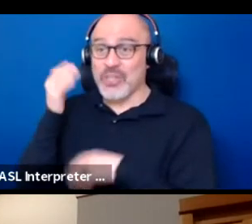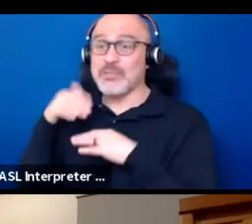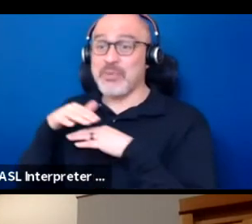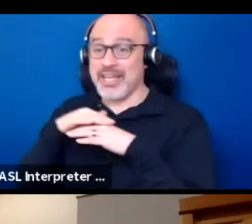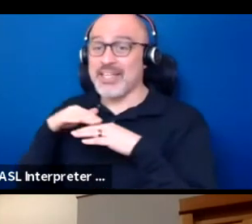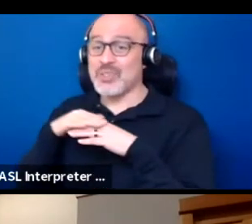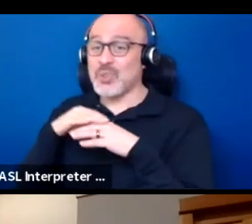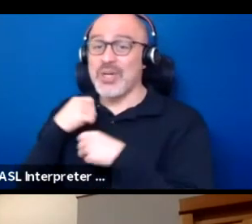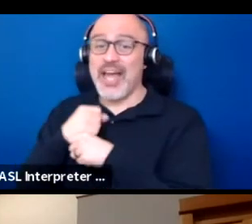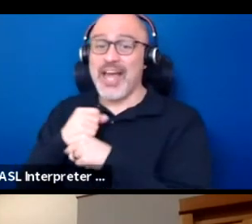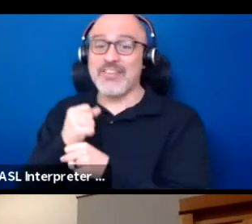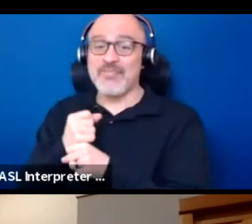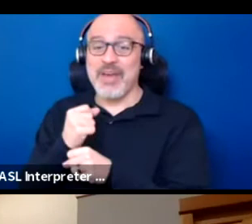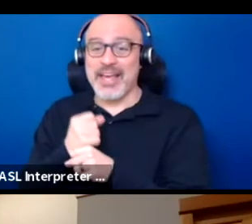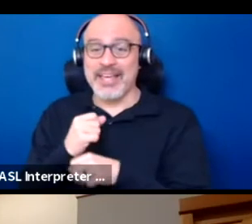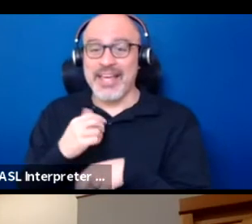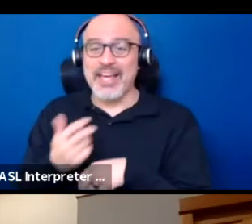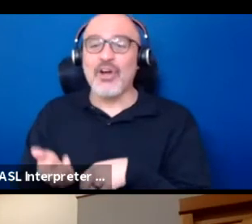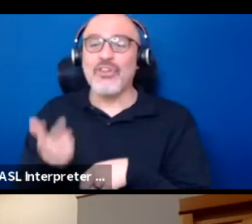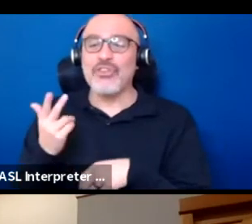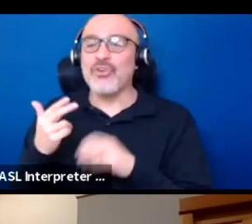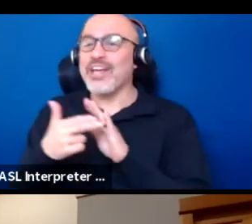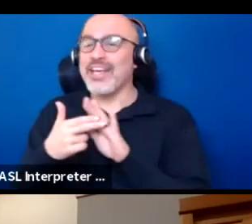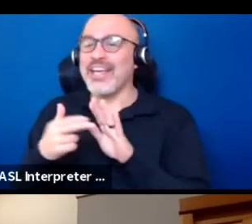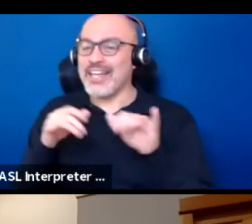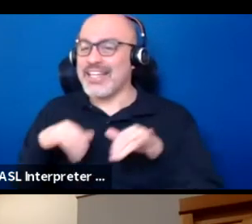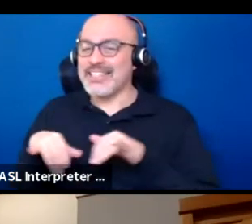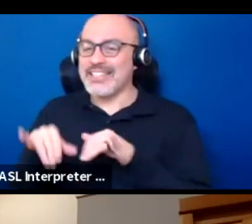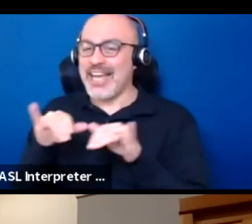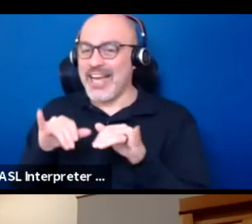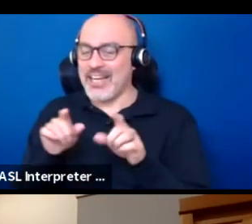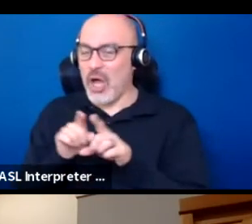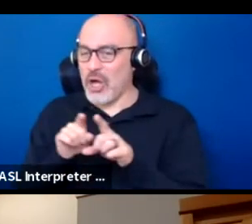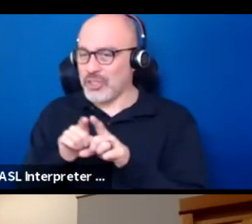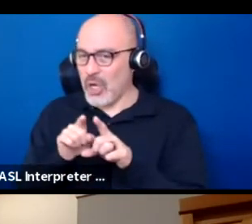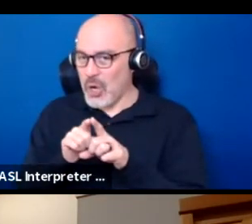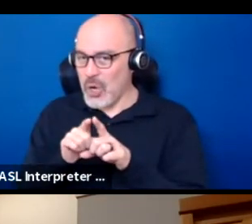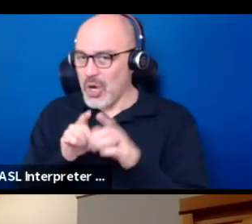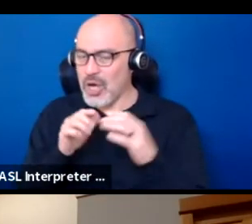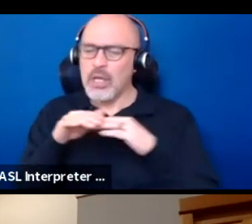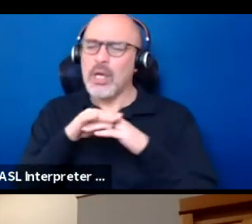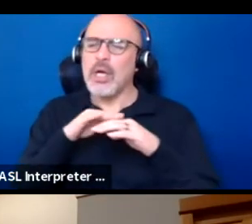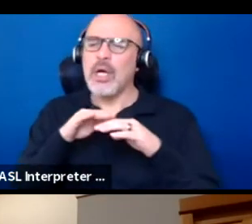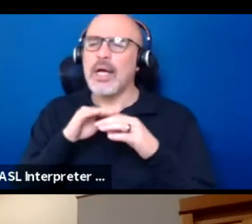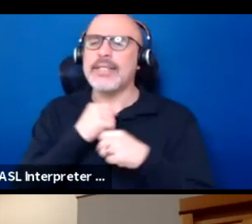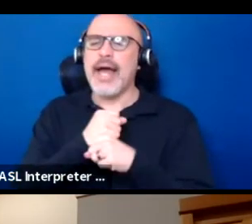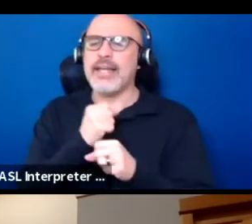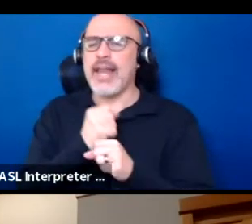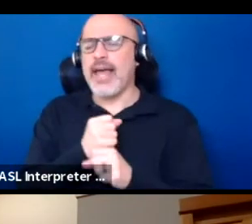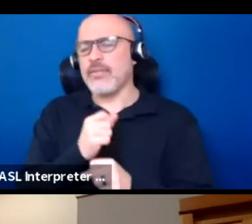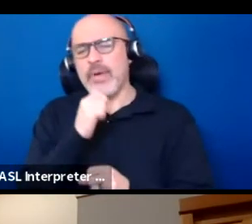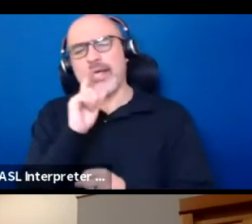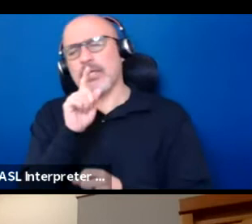free of cliches and stereotypes too that native making doesn't have to comply with